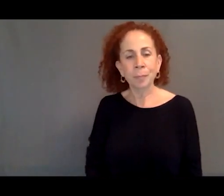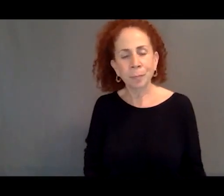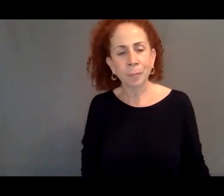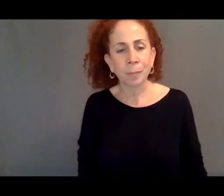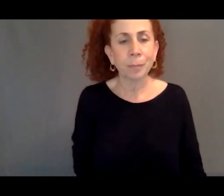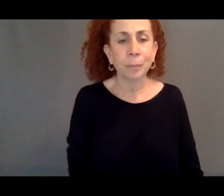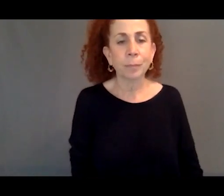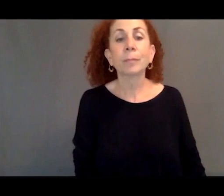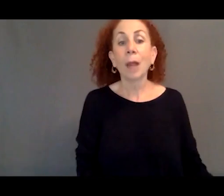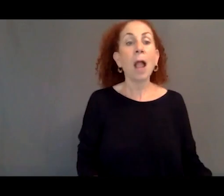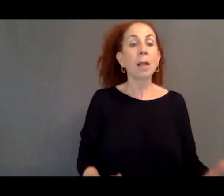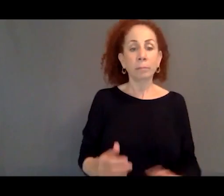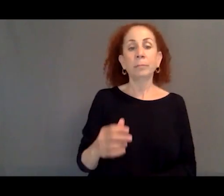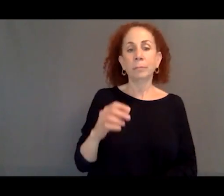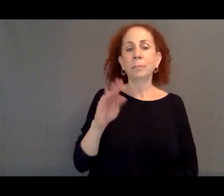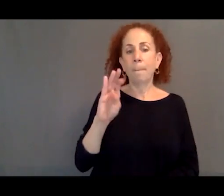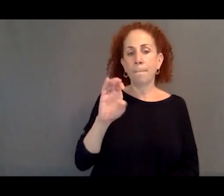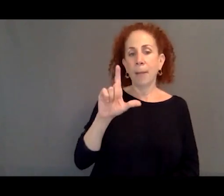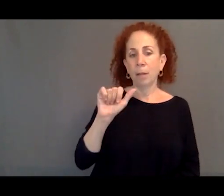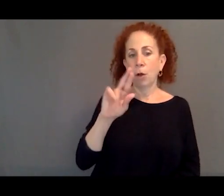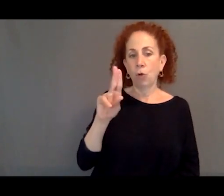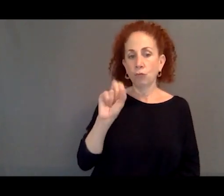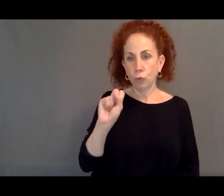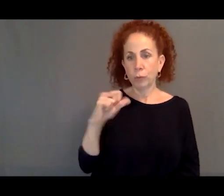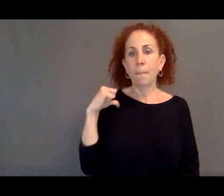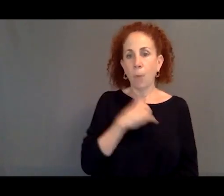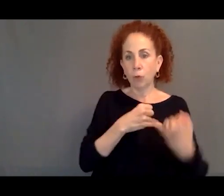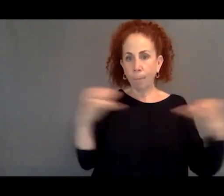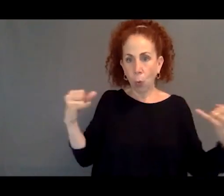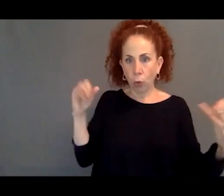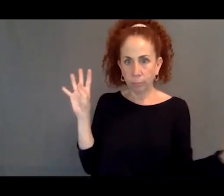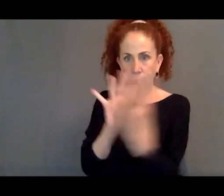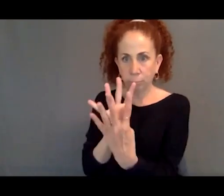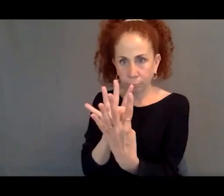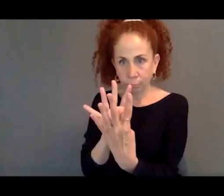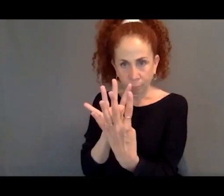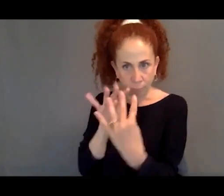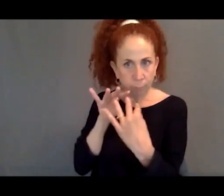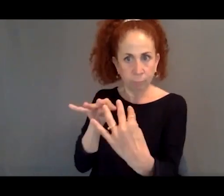And there was a standoff at the Belarus and Polish border,